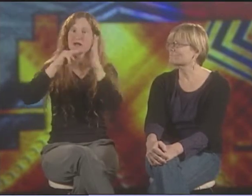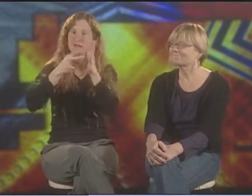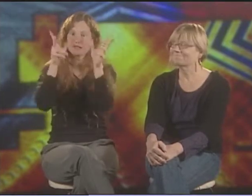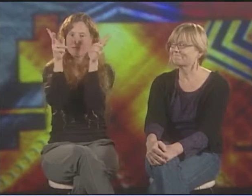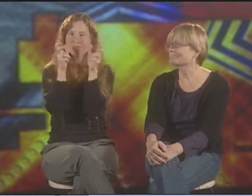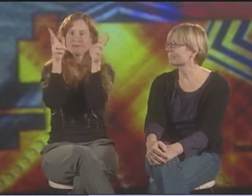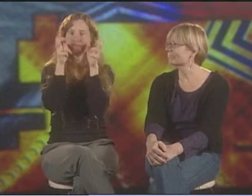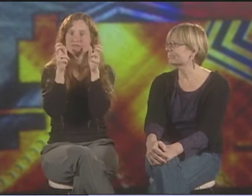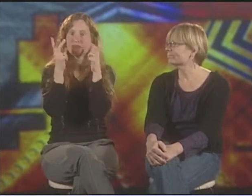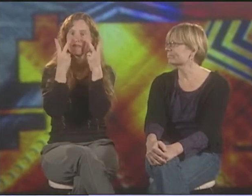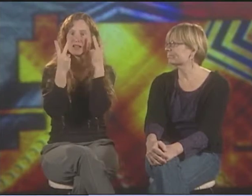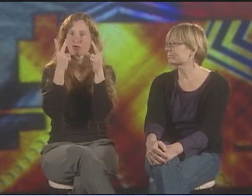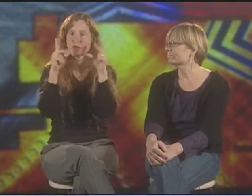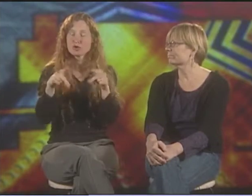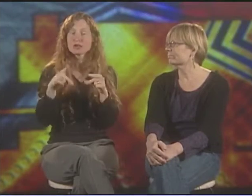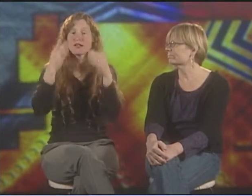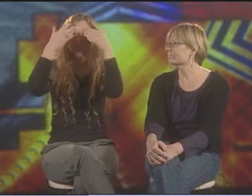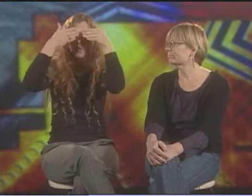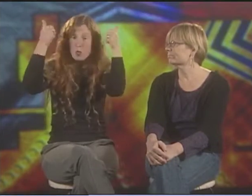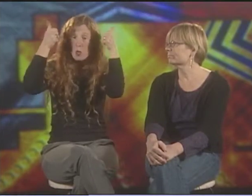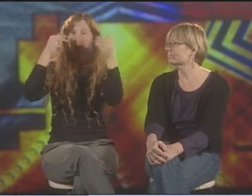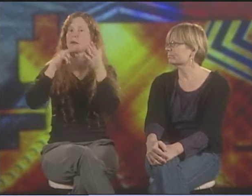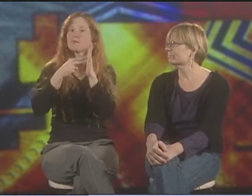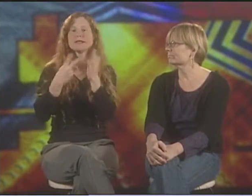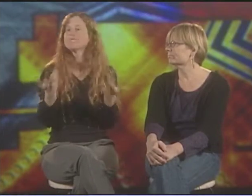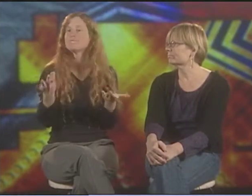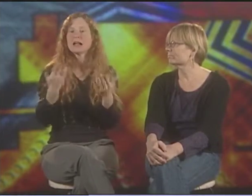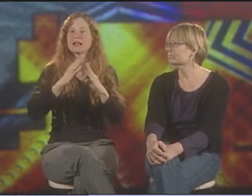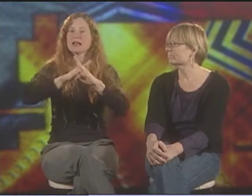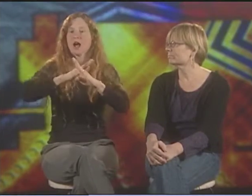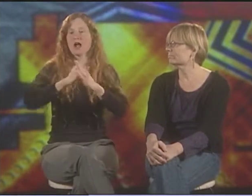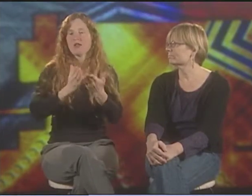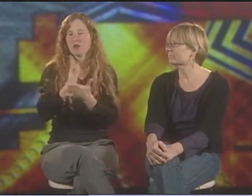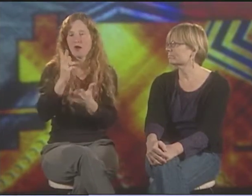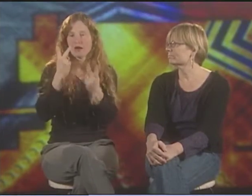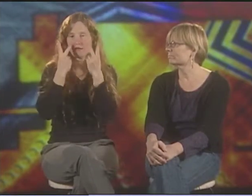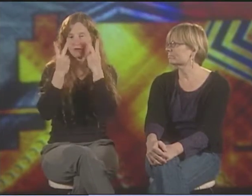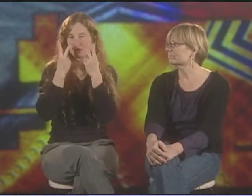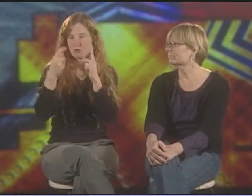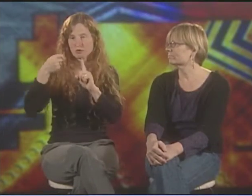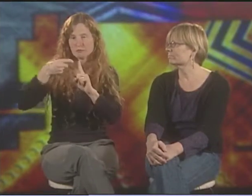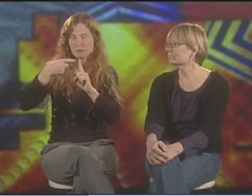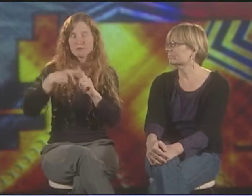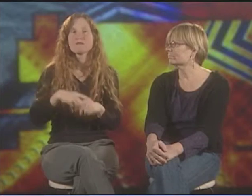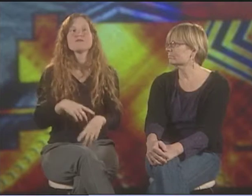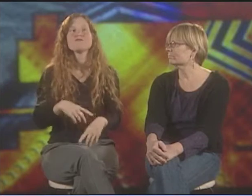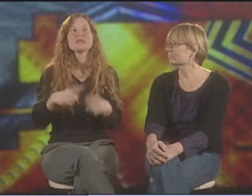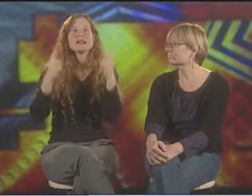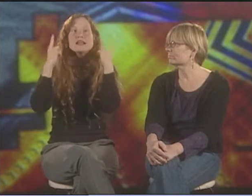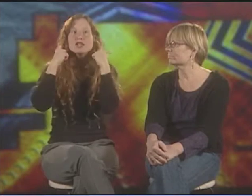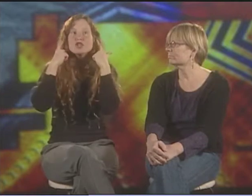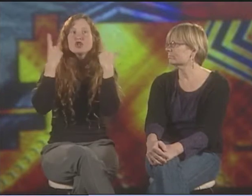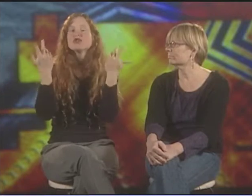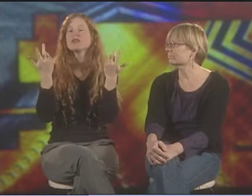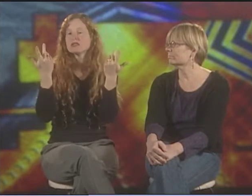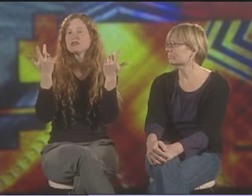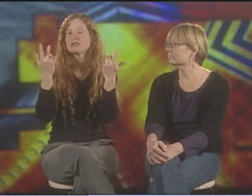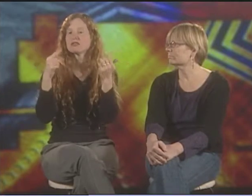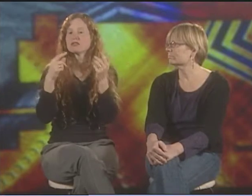SOMETIMES THERE'S BIG EYES TO SHOW THAT WE'RE VISUAL PEOPLE. SOMETIMES THERE'S NO EYES TO SHOW THAT COMMUNICATION IS BLOCKED AND THERE'S NO STIMULATION VISUALLY.